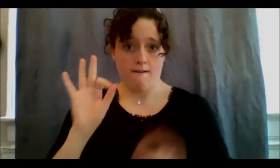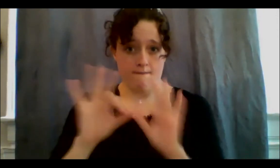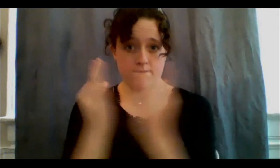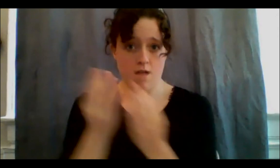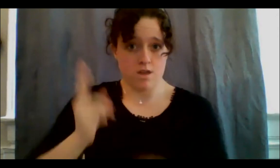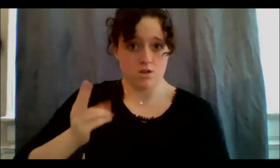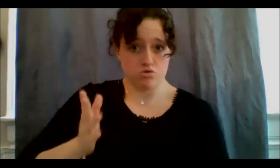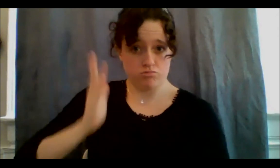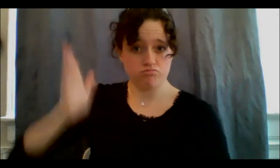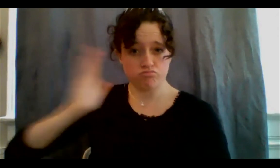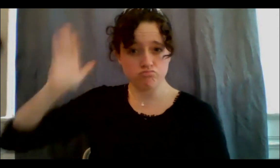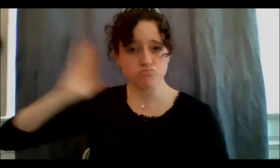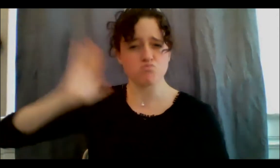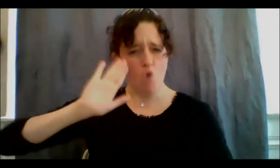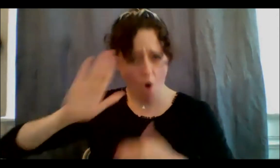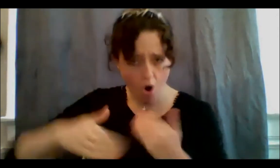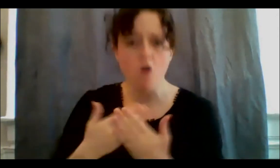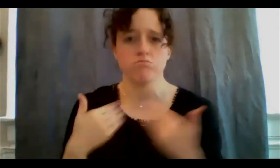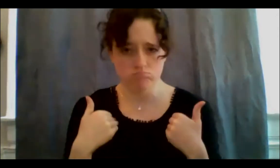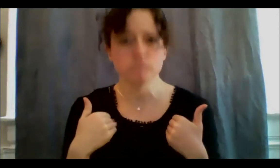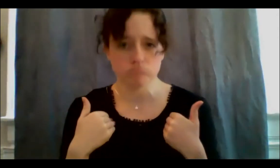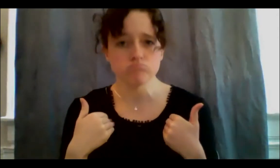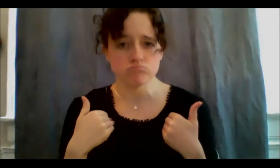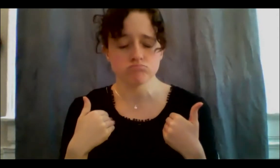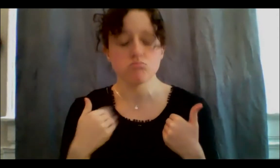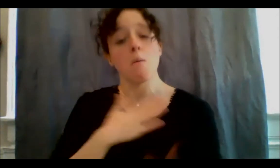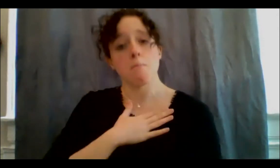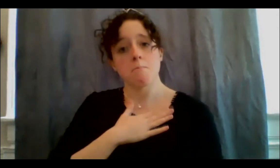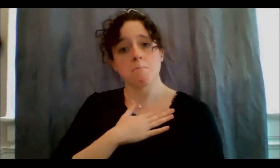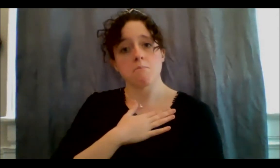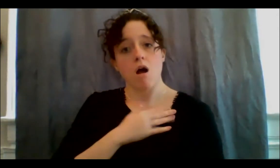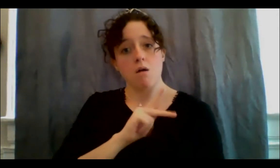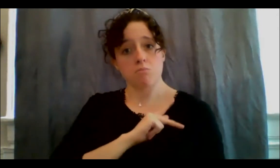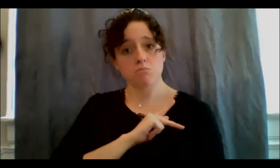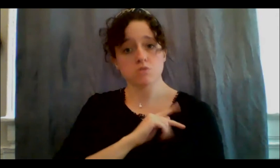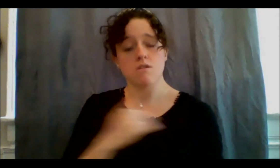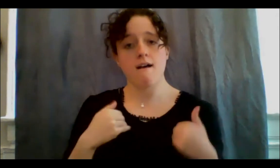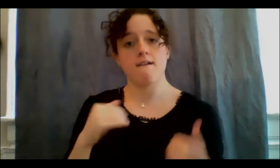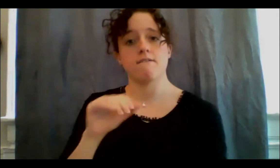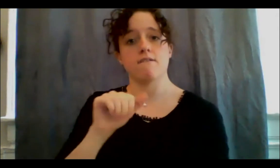mine are the Anishinaabe people, or known as Ojibwe people, and the Algonquin people